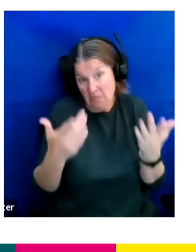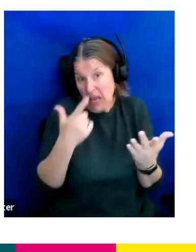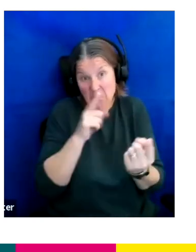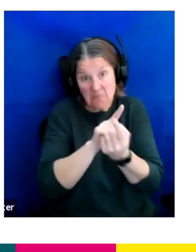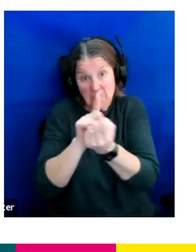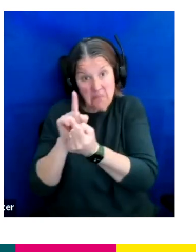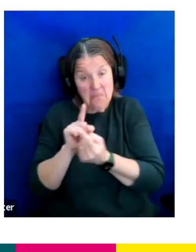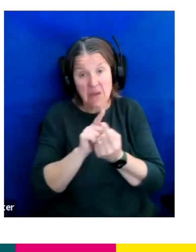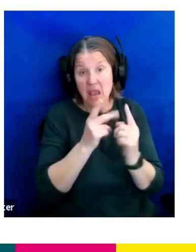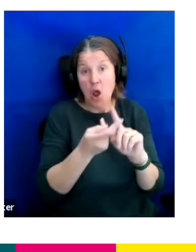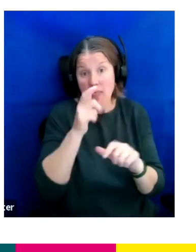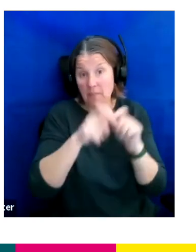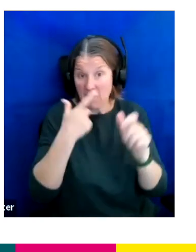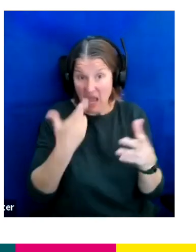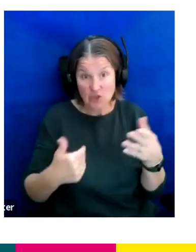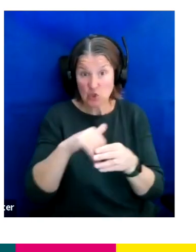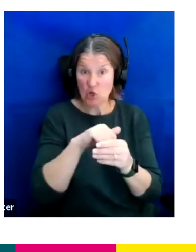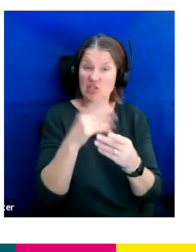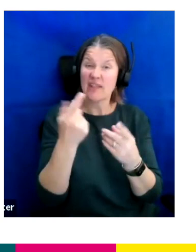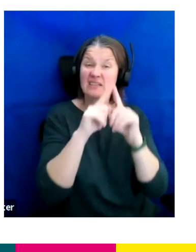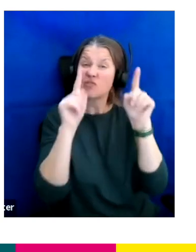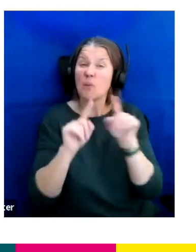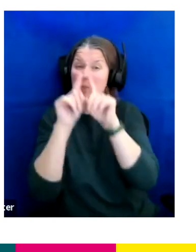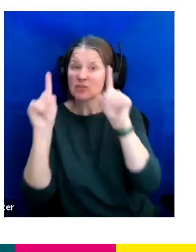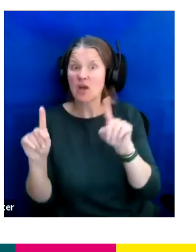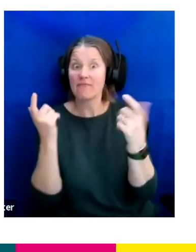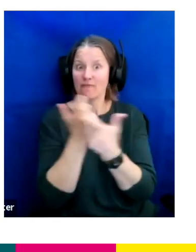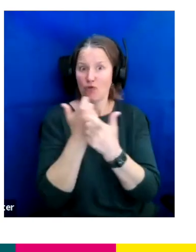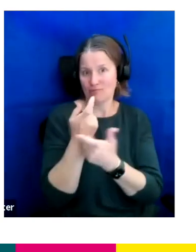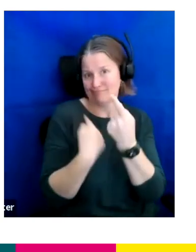So yeah, that's just a few images there of all the fun that we had last November. Brilliant.